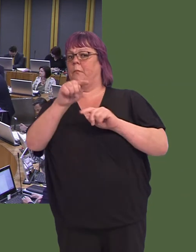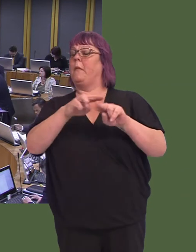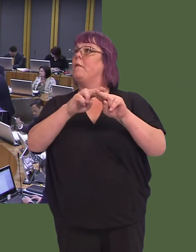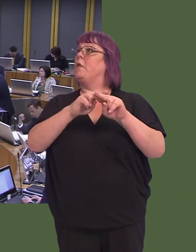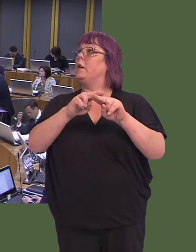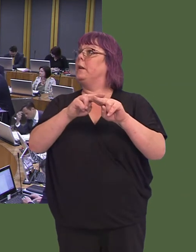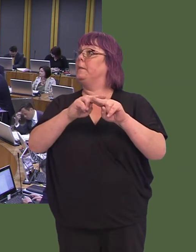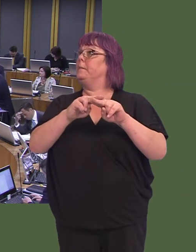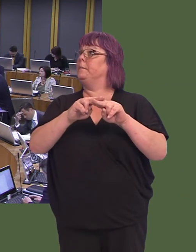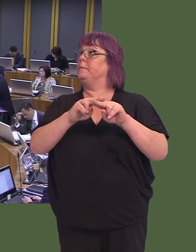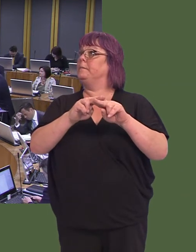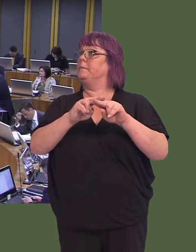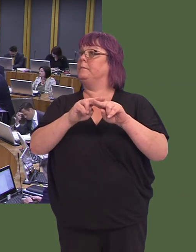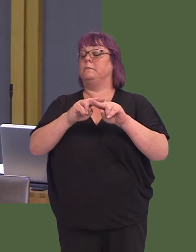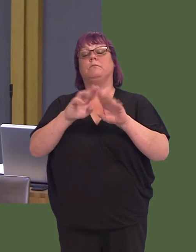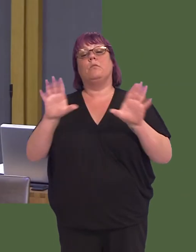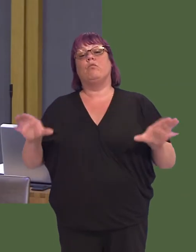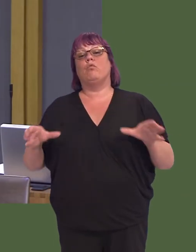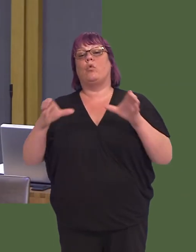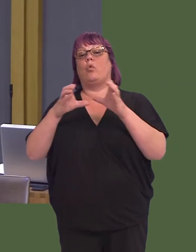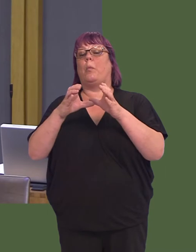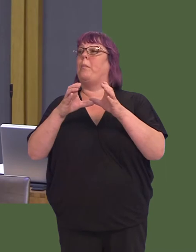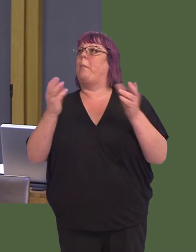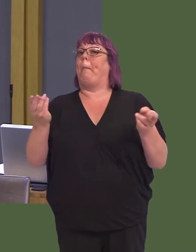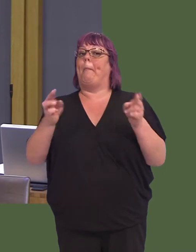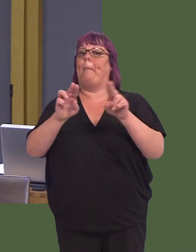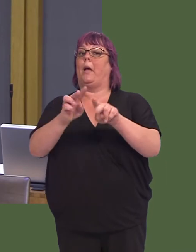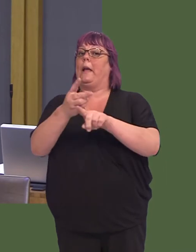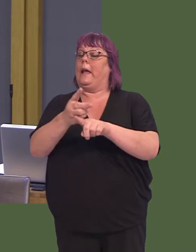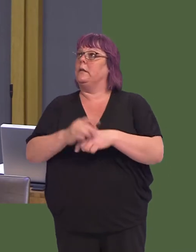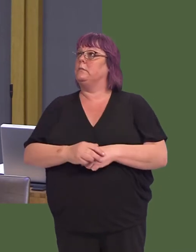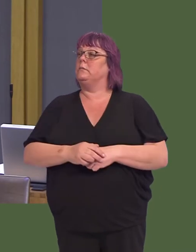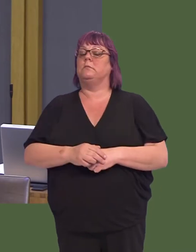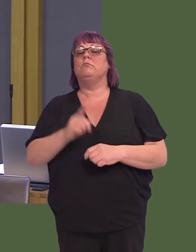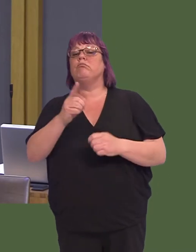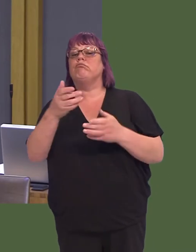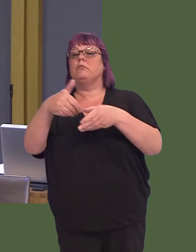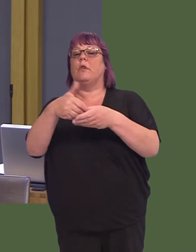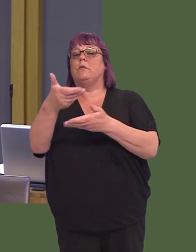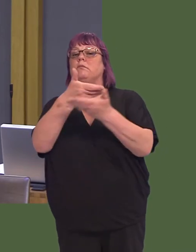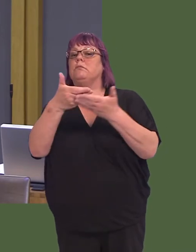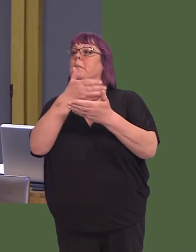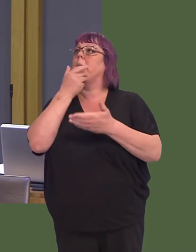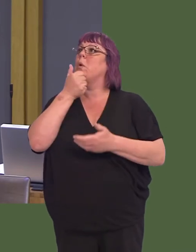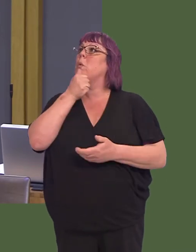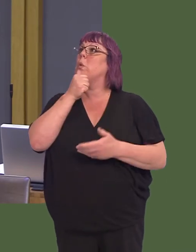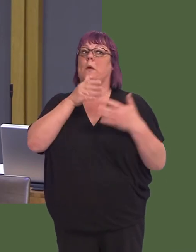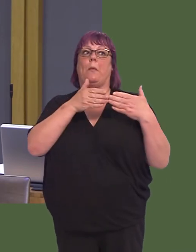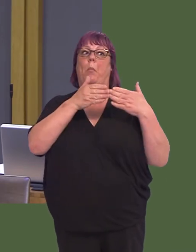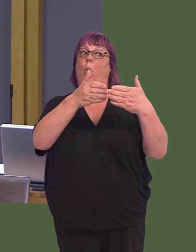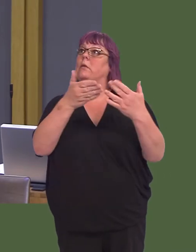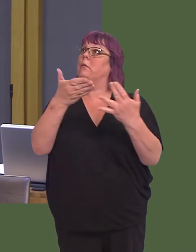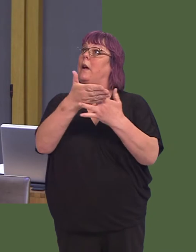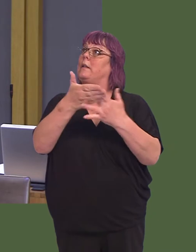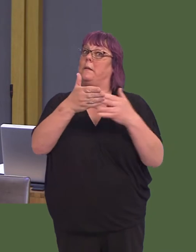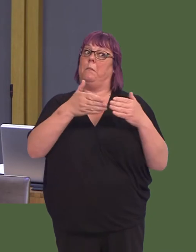This Friday, a group will be reconvened bringing together various users of the port.